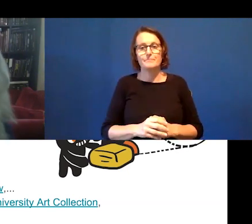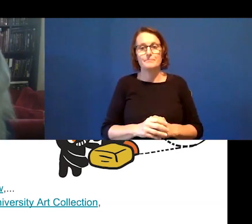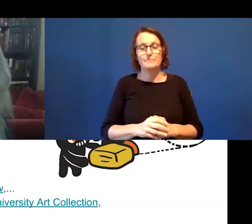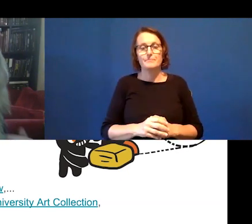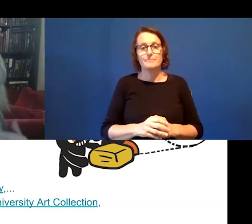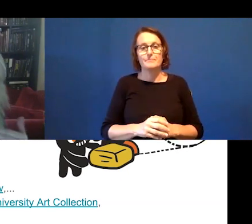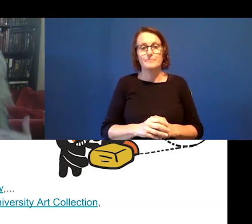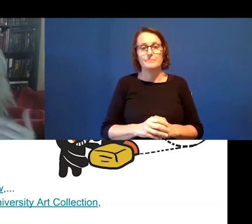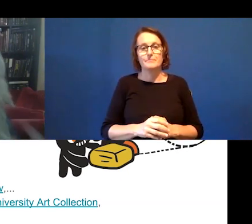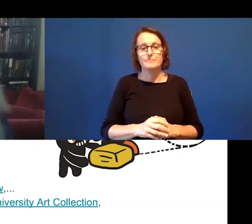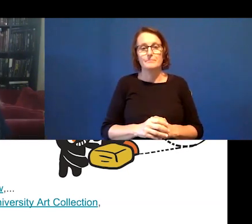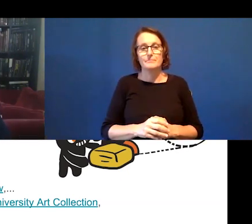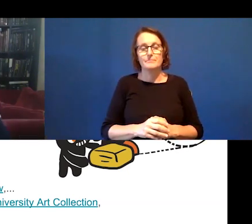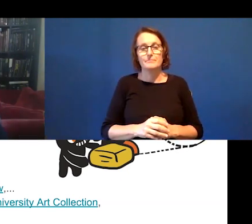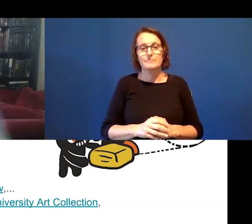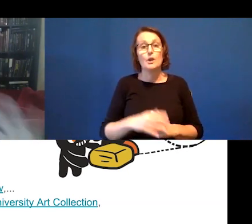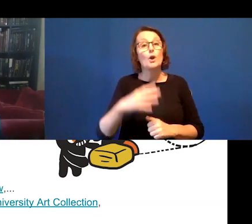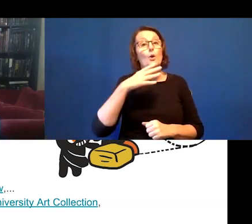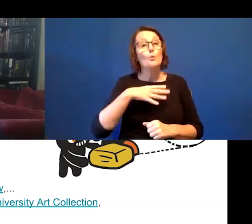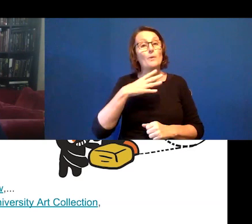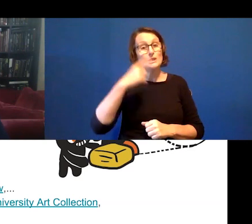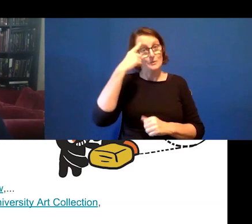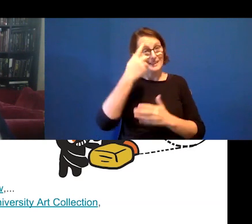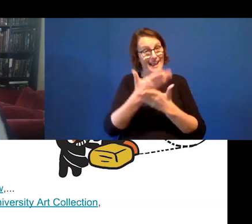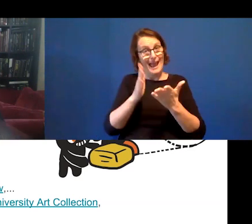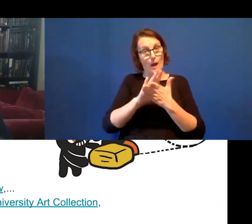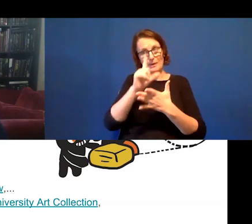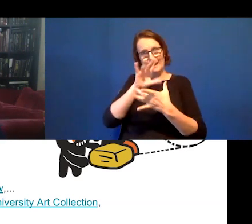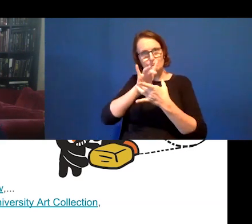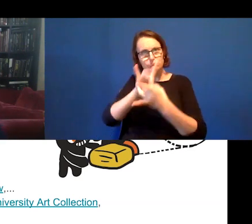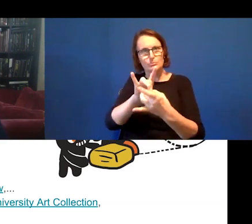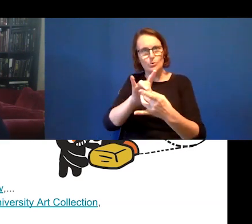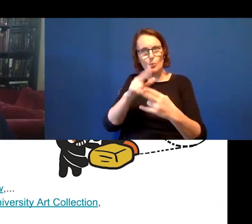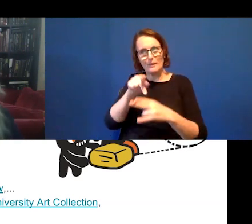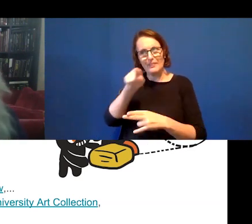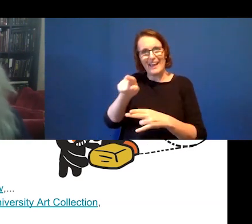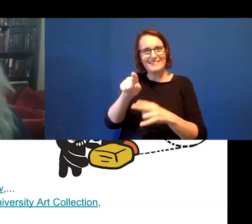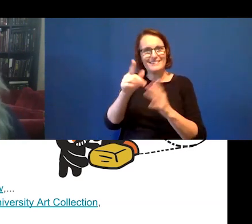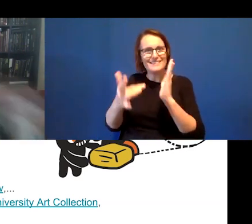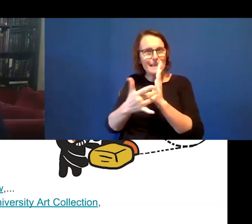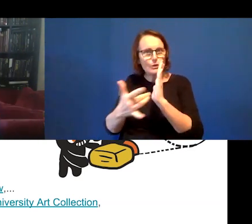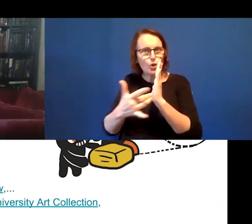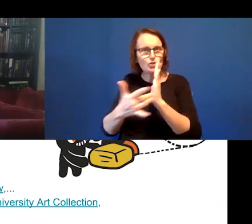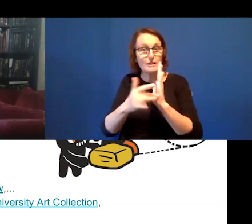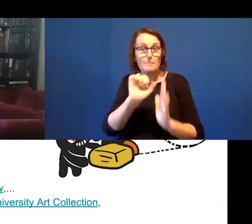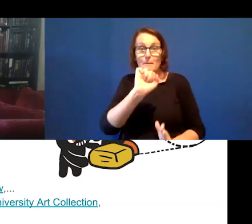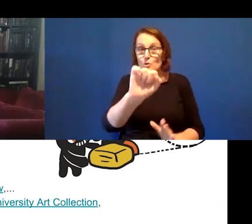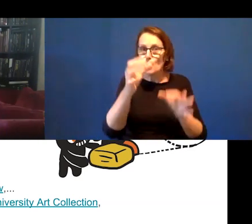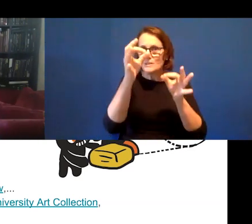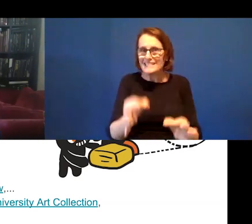And that's around the connection with the actual technology and your own decision about what you want to work with.